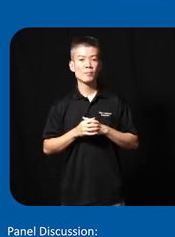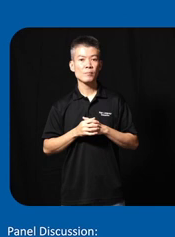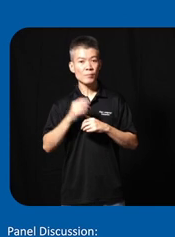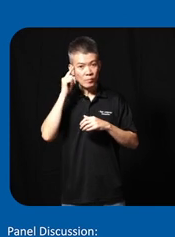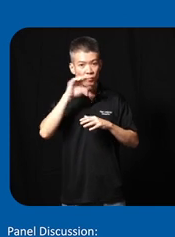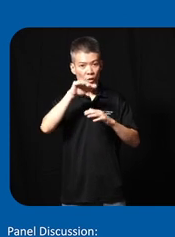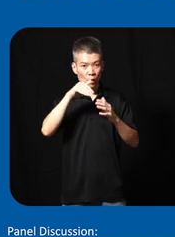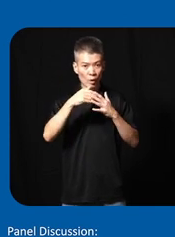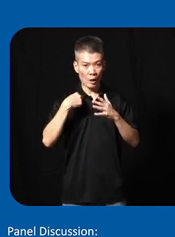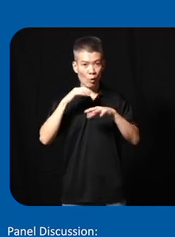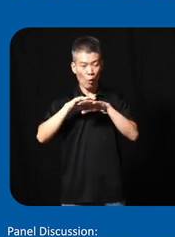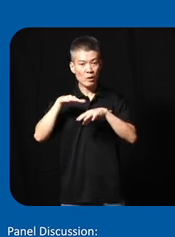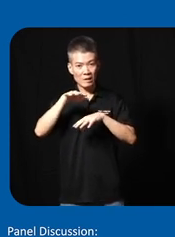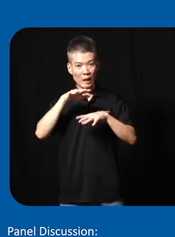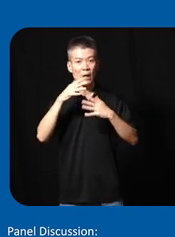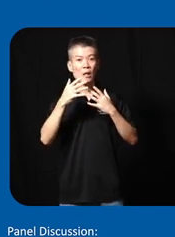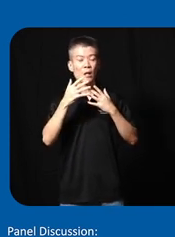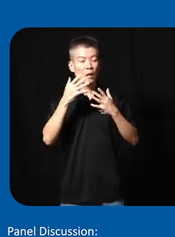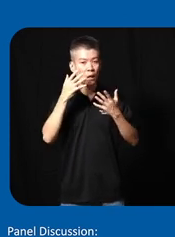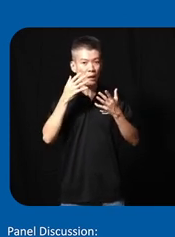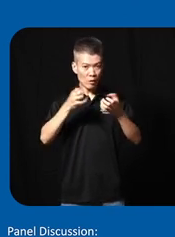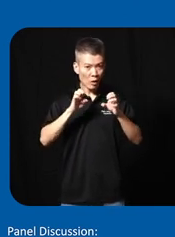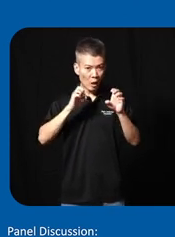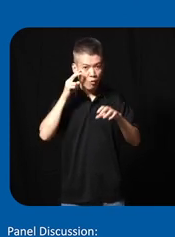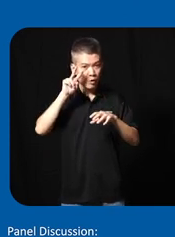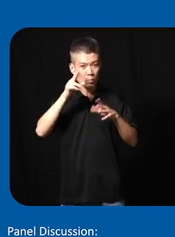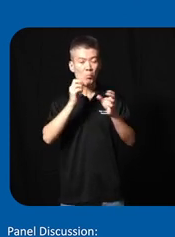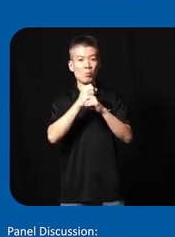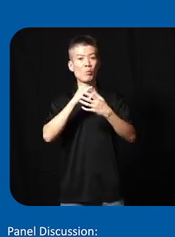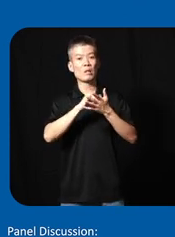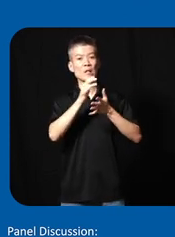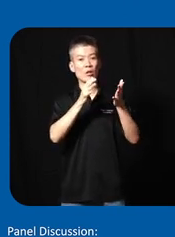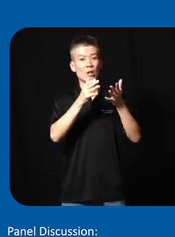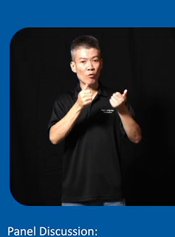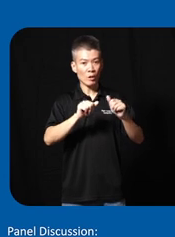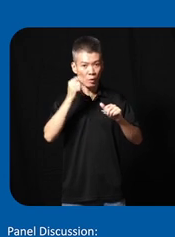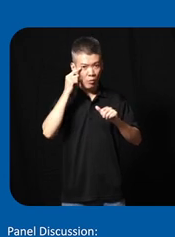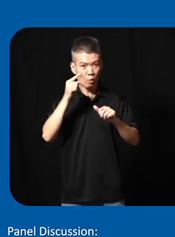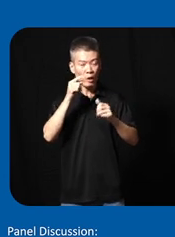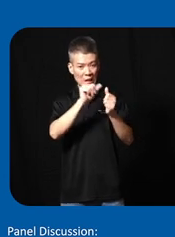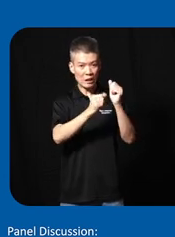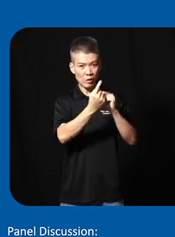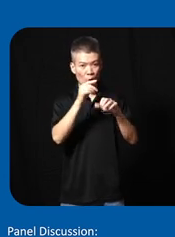for online and onside events our vision is to make a sign language available for at each online and